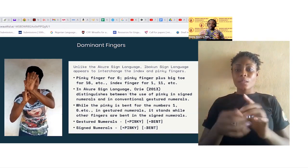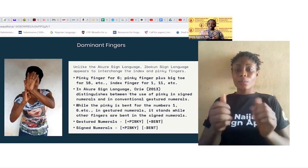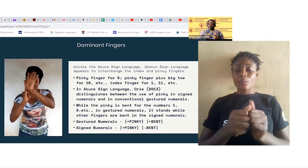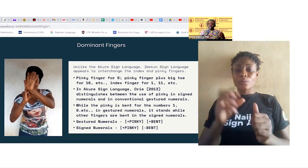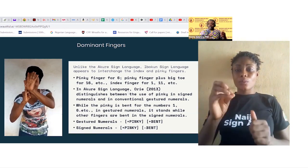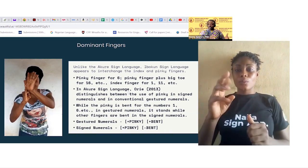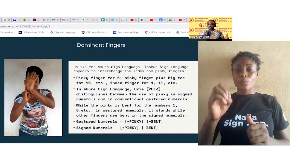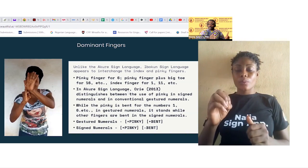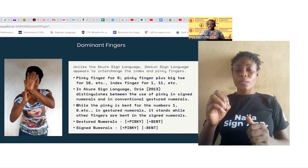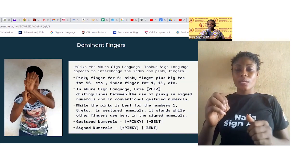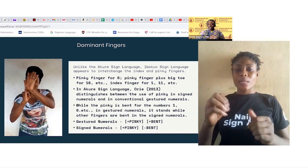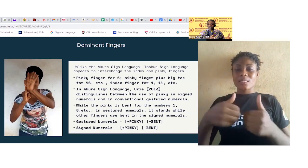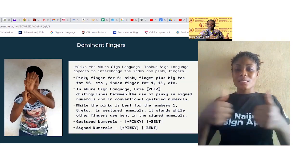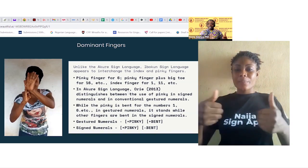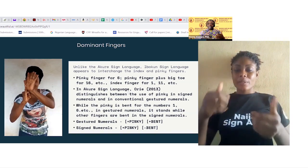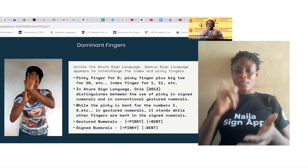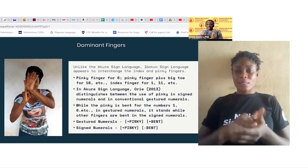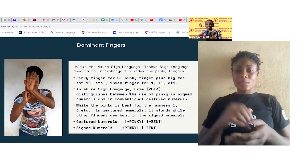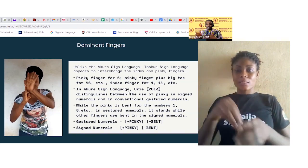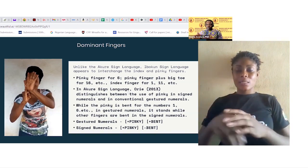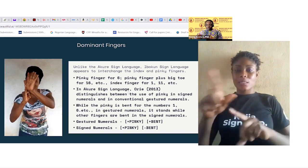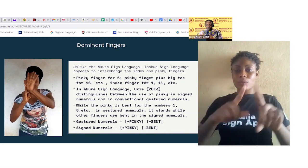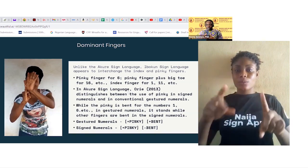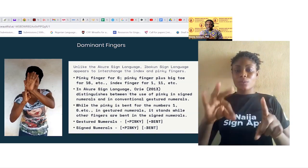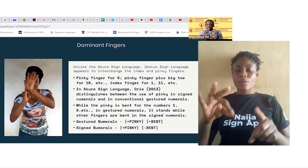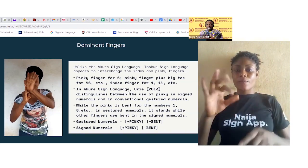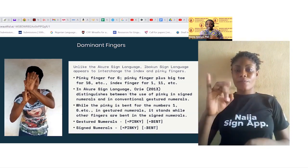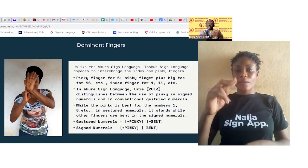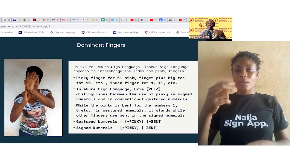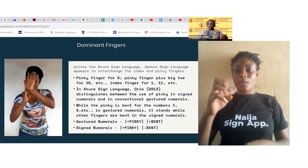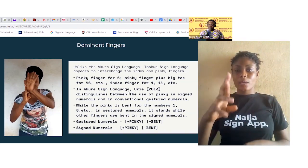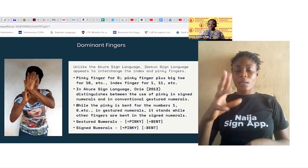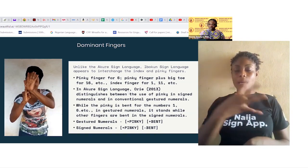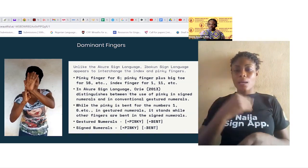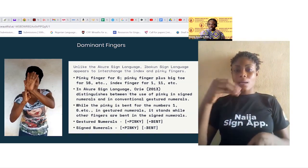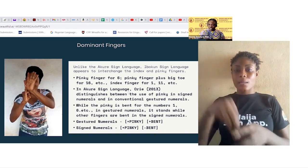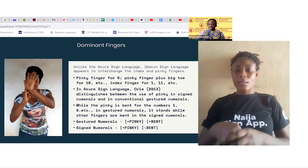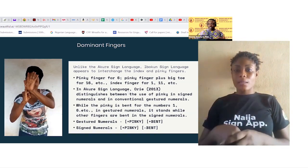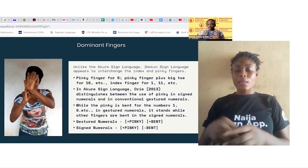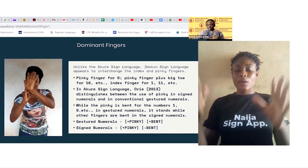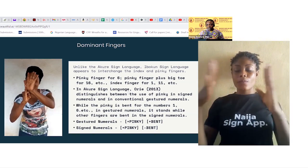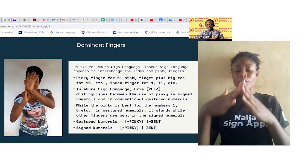between the use of pinky in signed numerals and in conventional gestured numerous